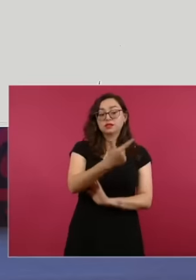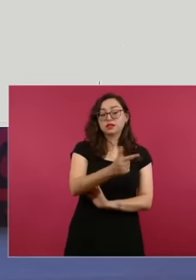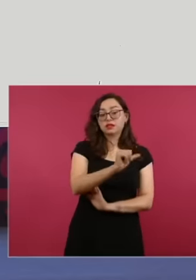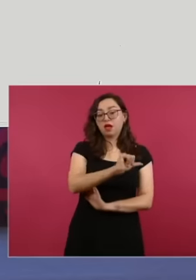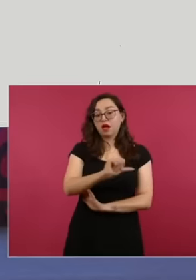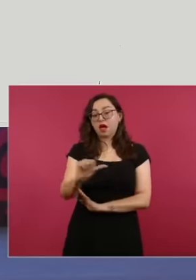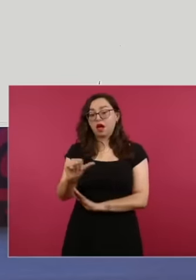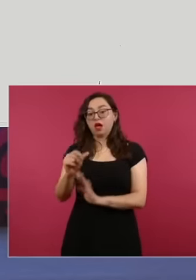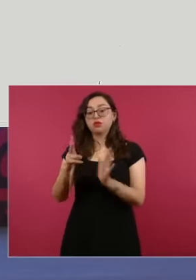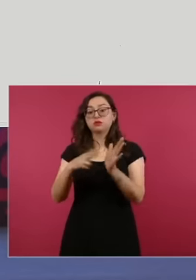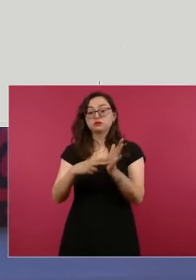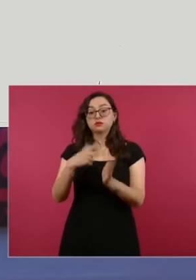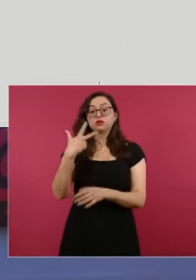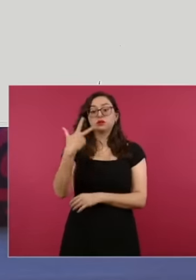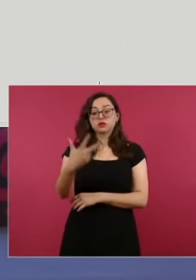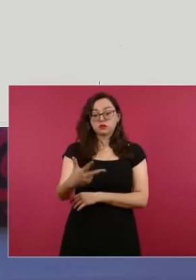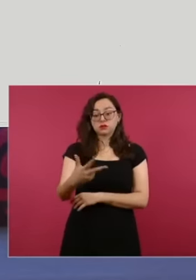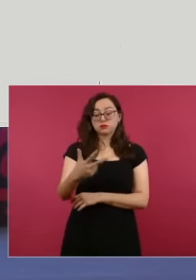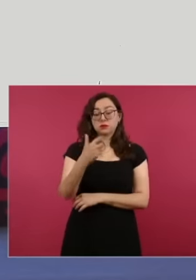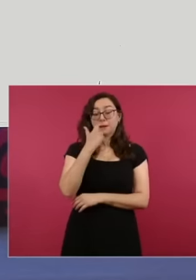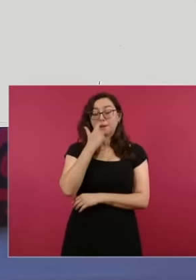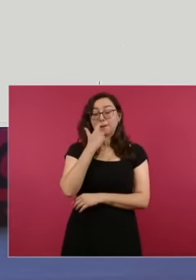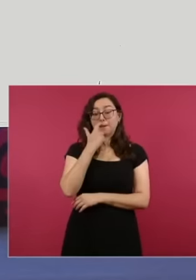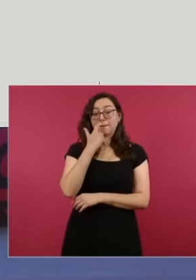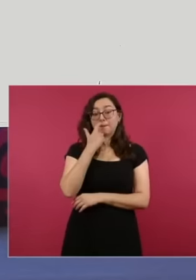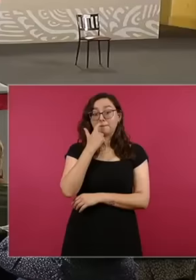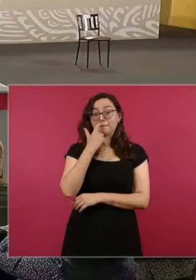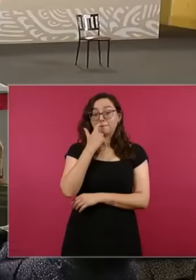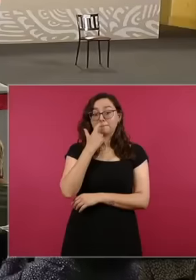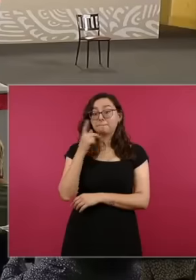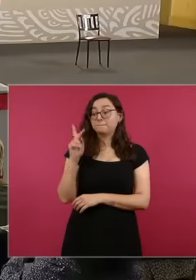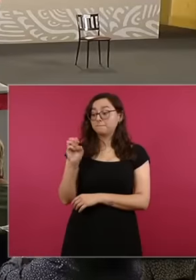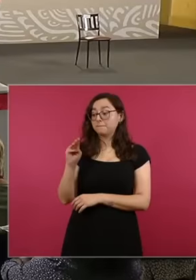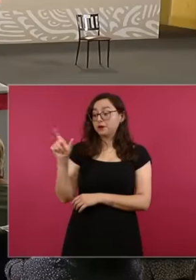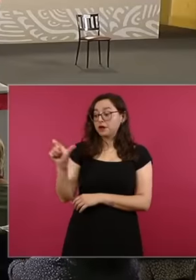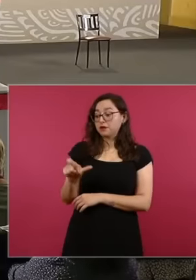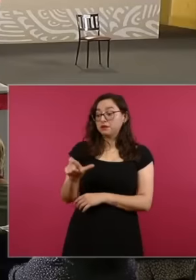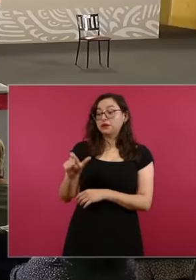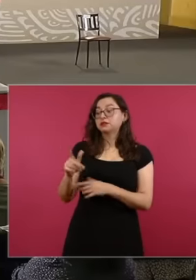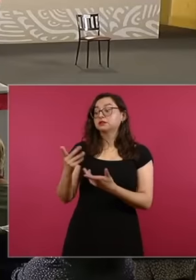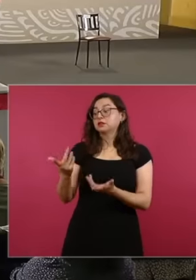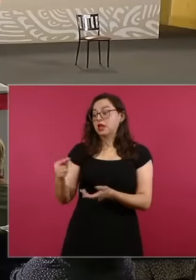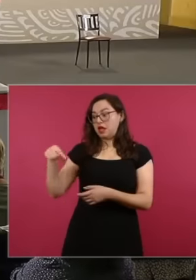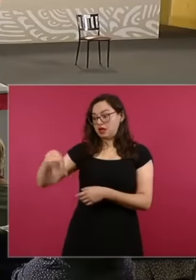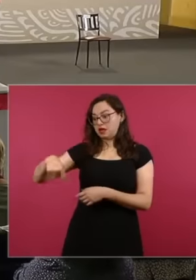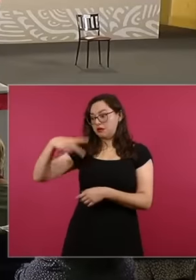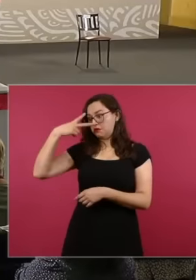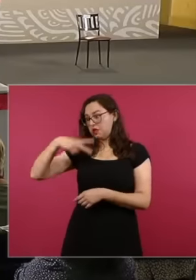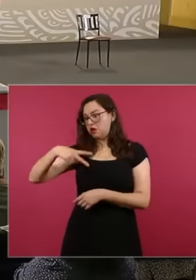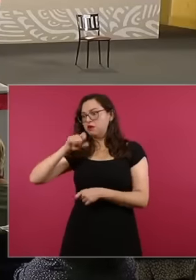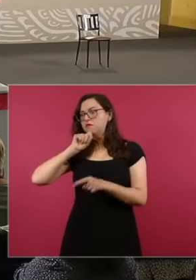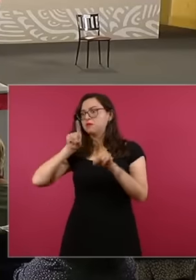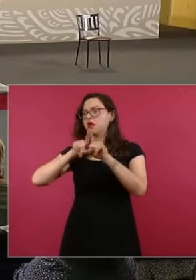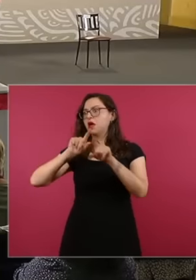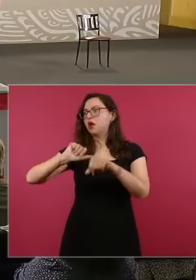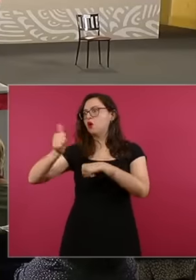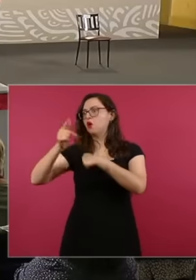obtained confidential information from workers from different countries including Mexico in this